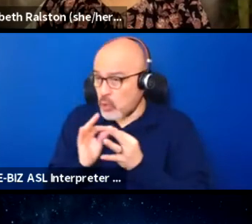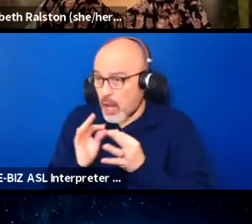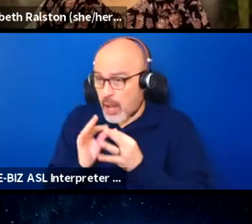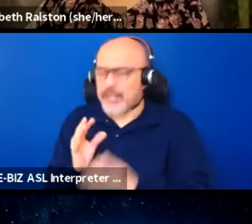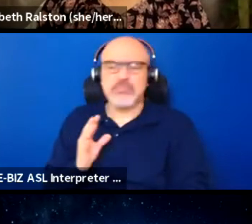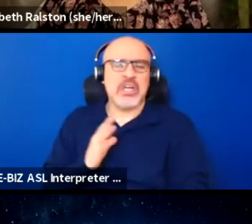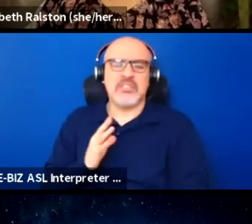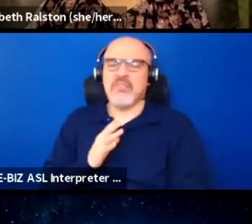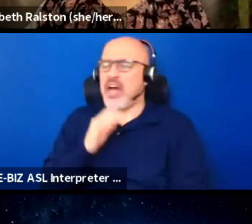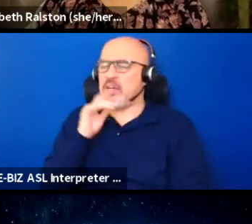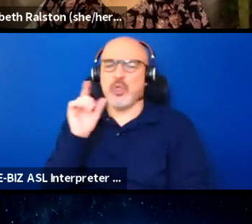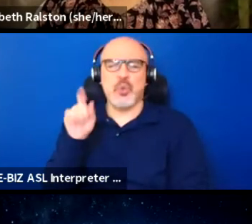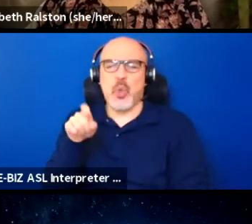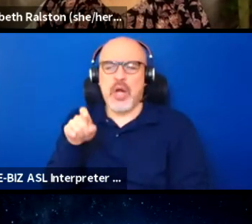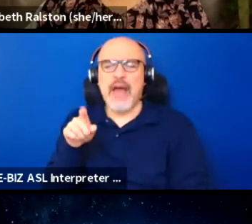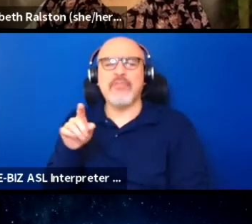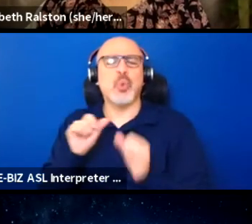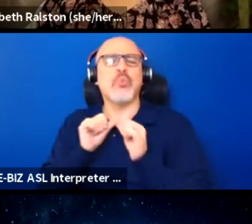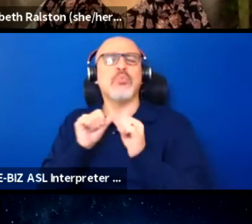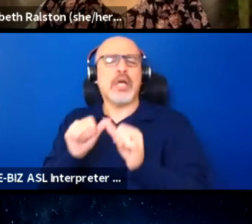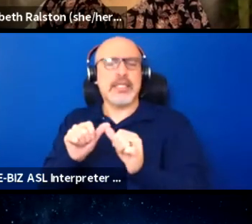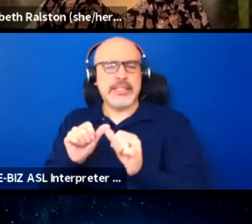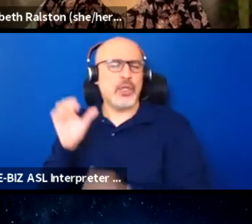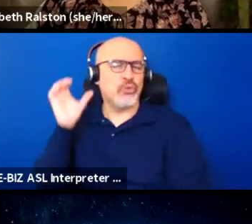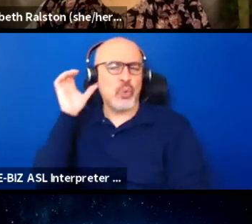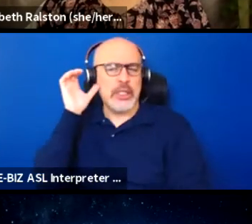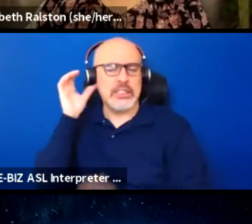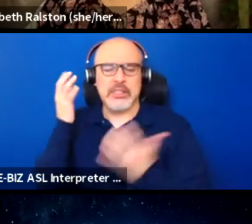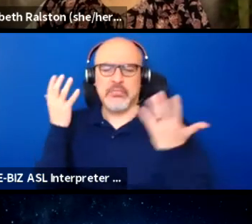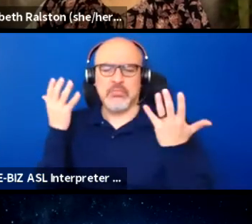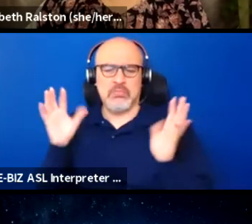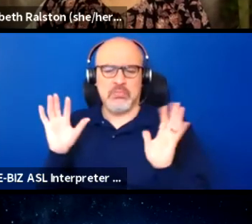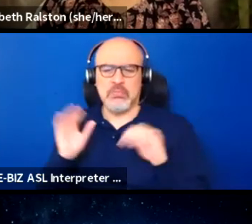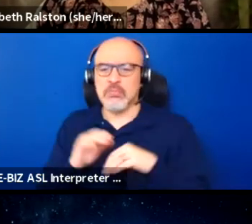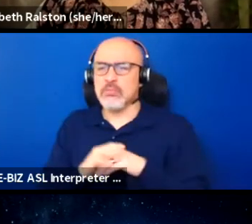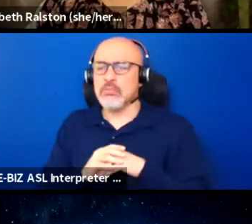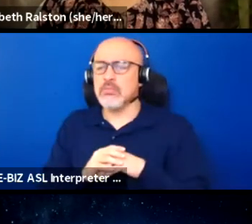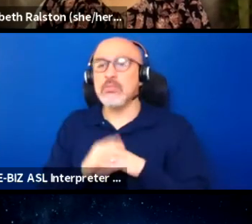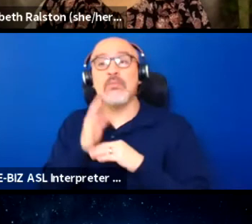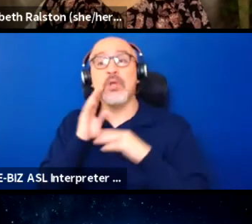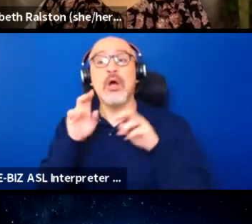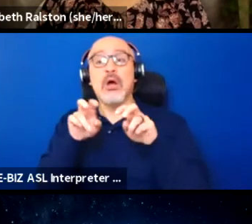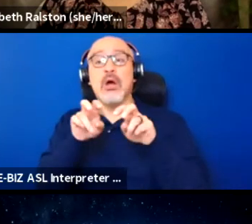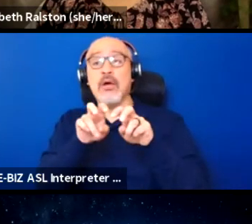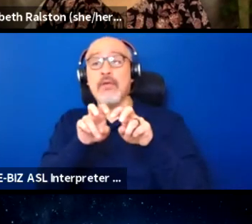and you can continue to just listen if you'd like to. For the panelists who've been sharing for so long,